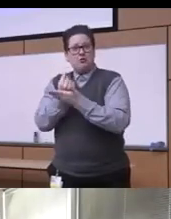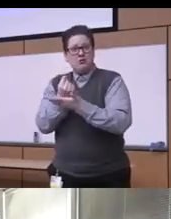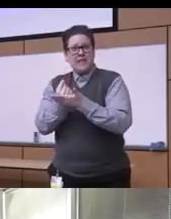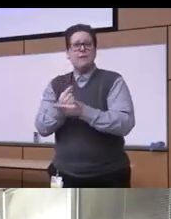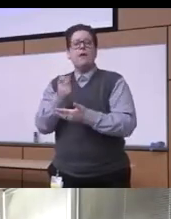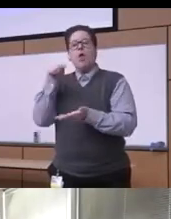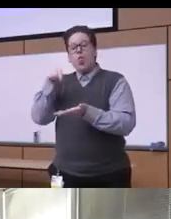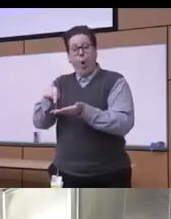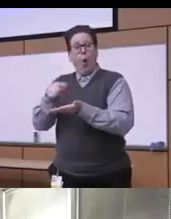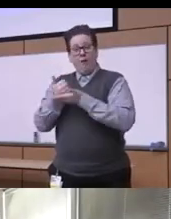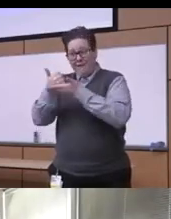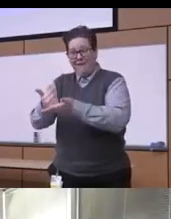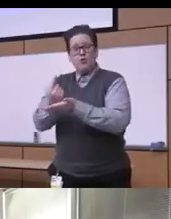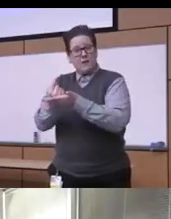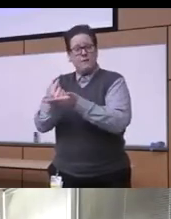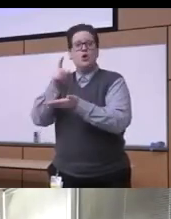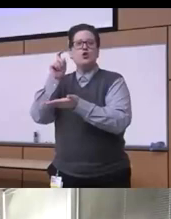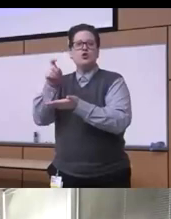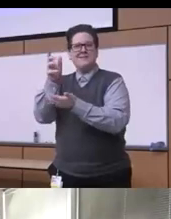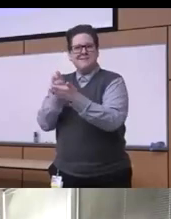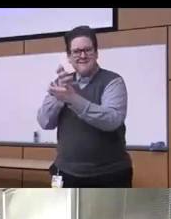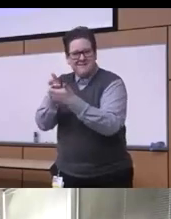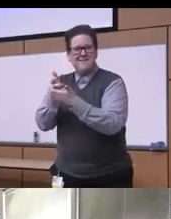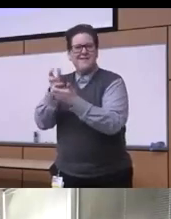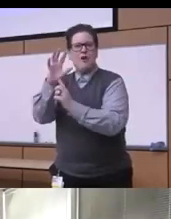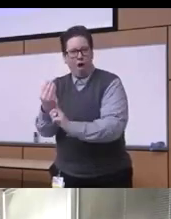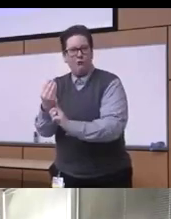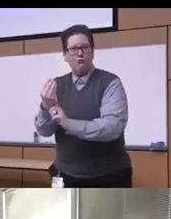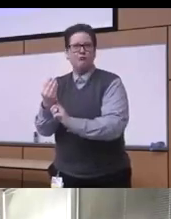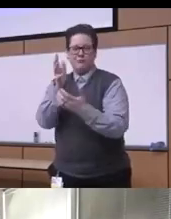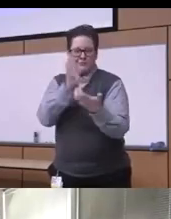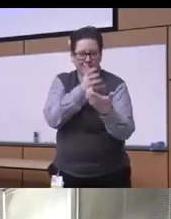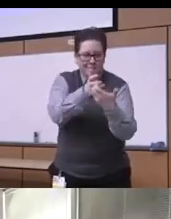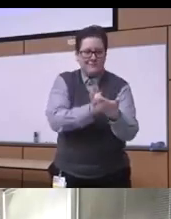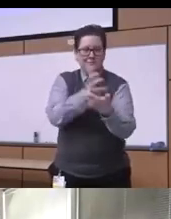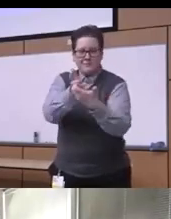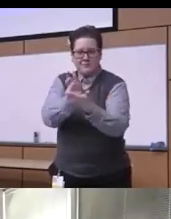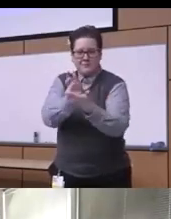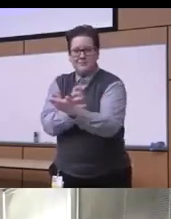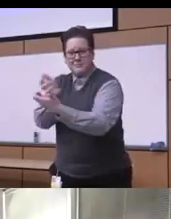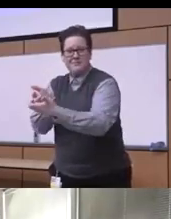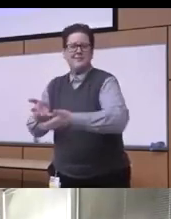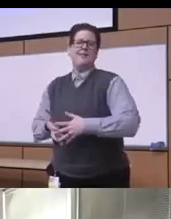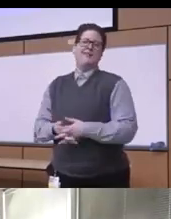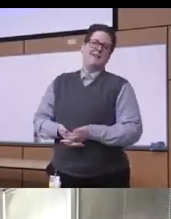words here you know the responsive until even though they are kind of anyway you know really